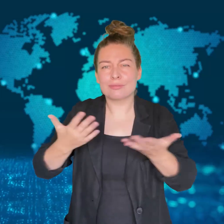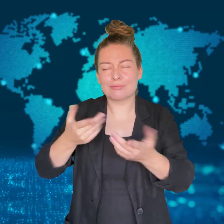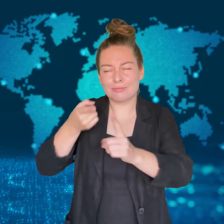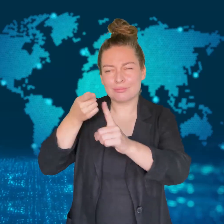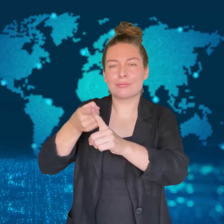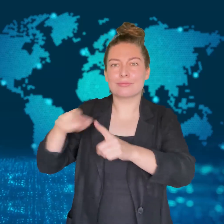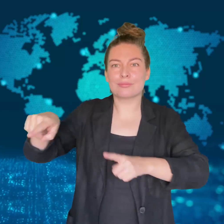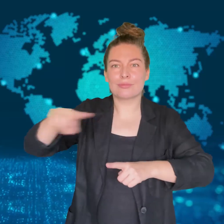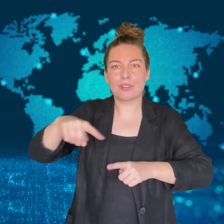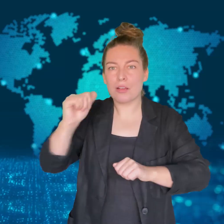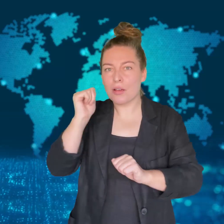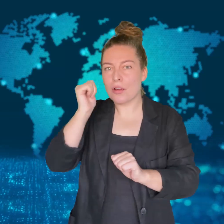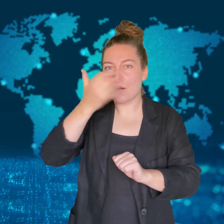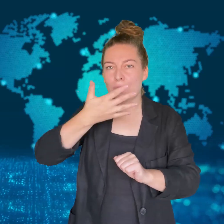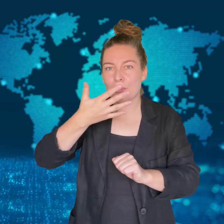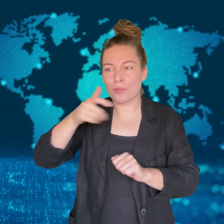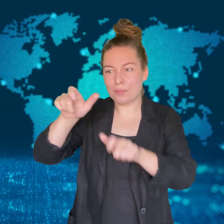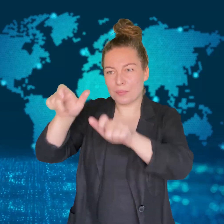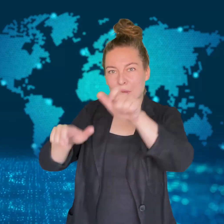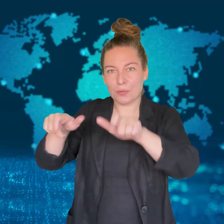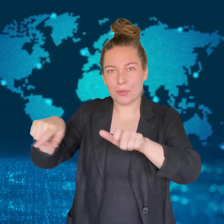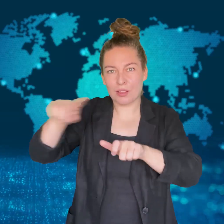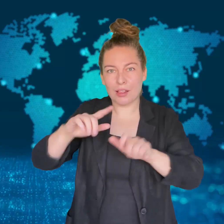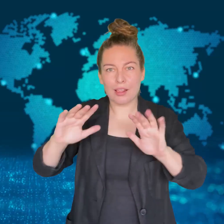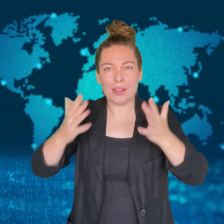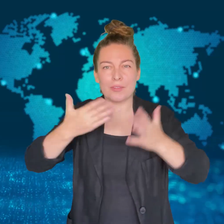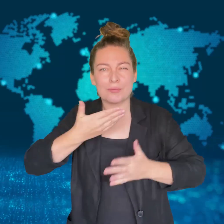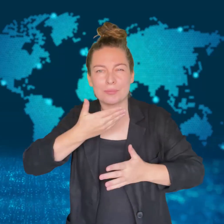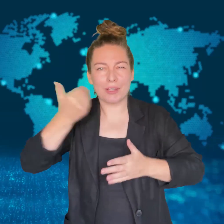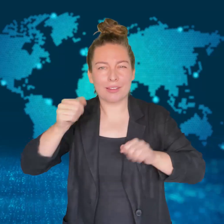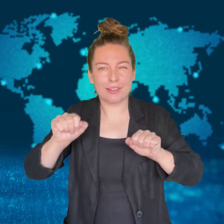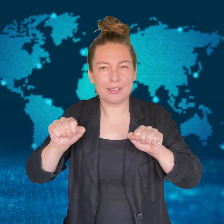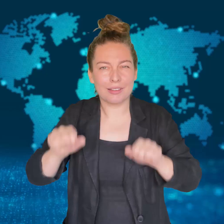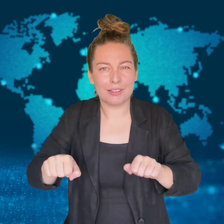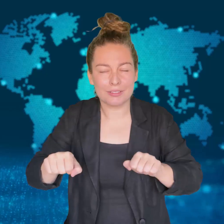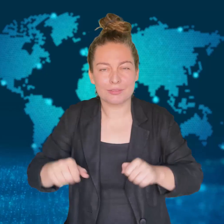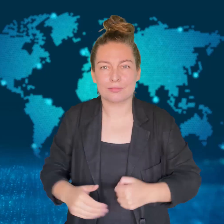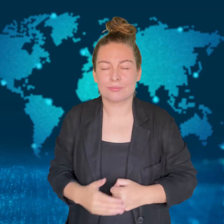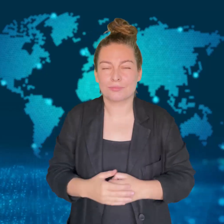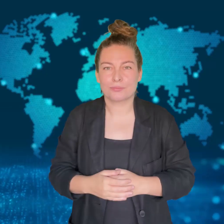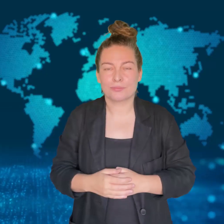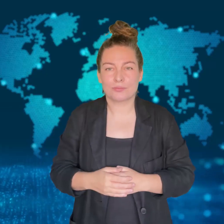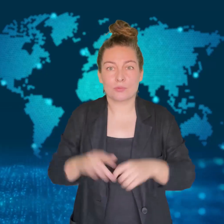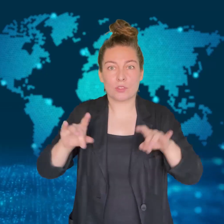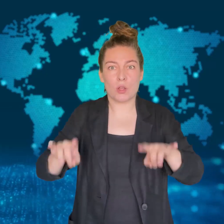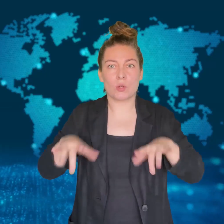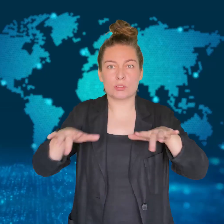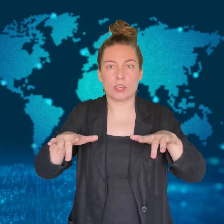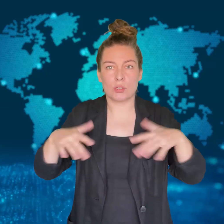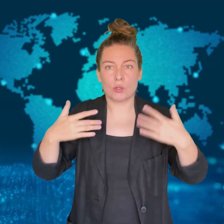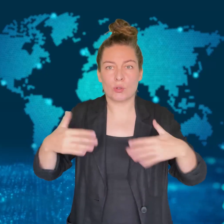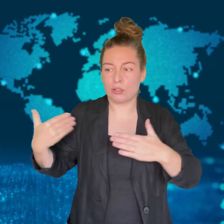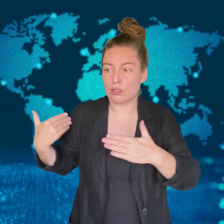the lives of the Aboriginal peoples.